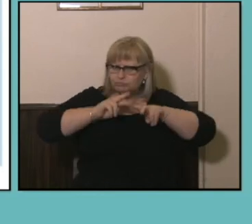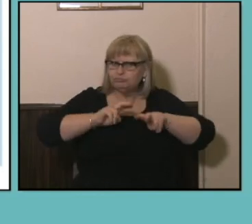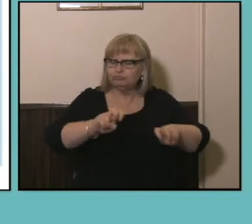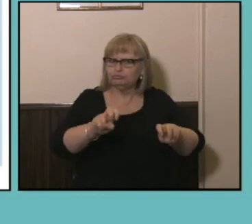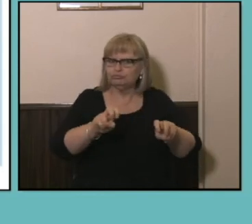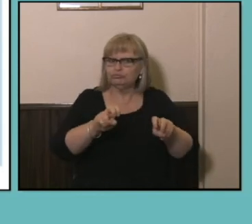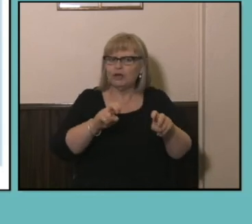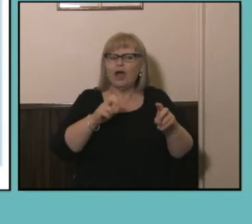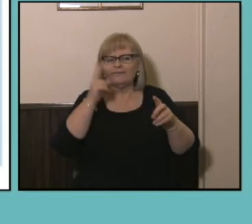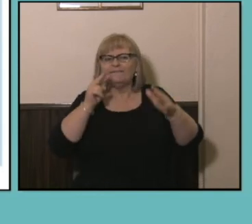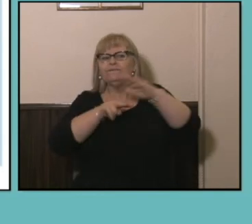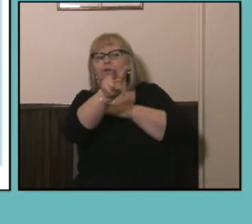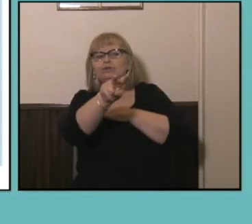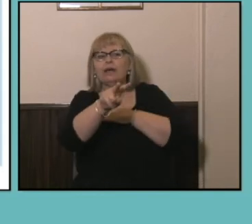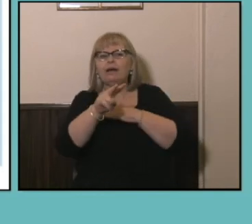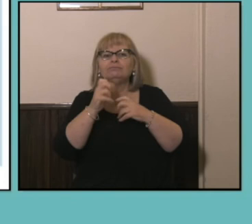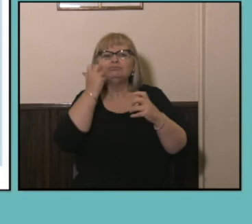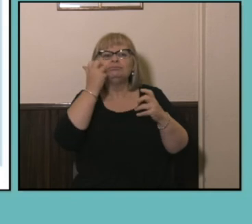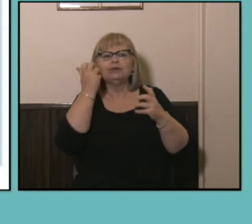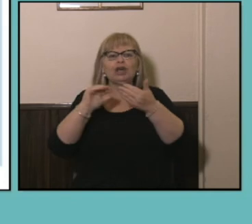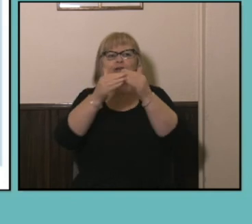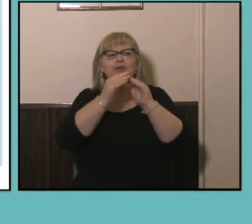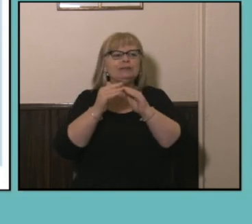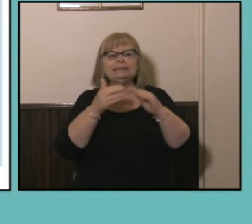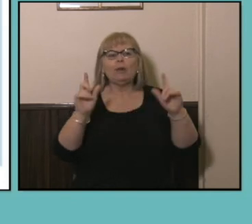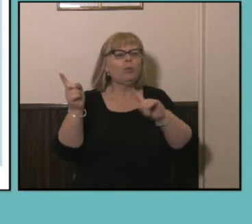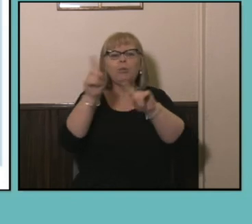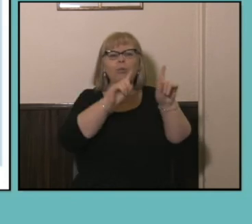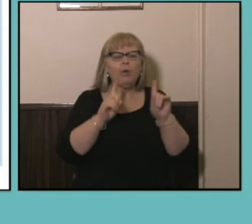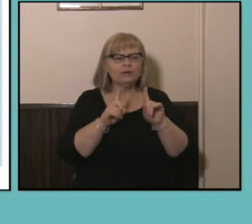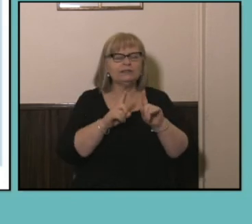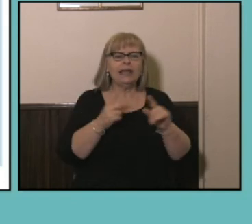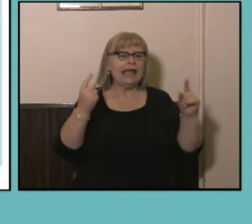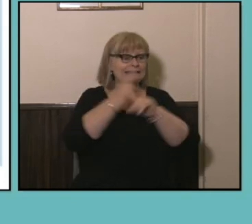forecasting of communing patterns and land-use changes in cities